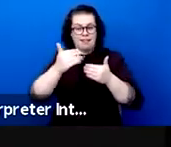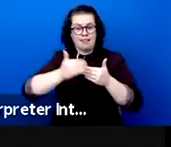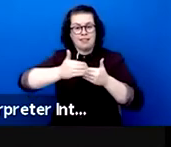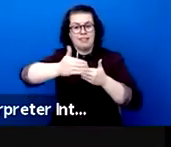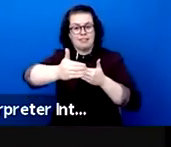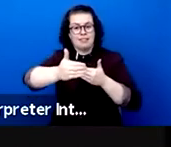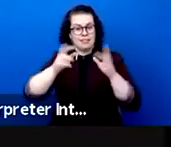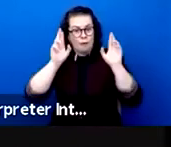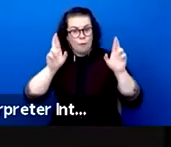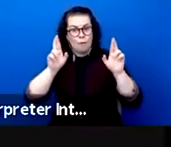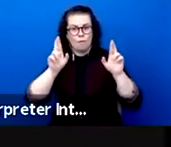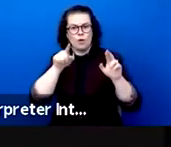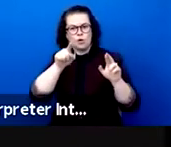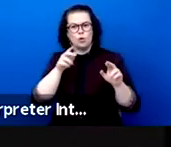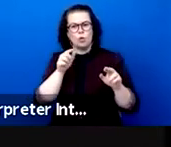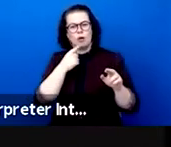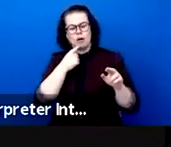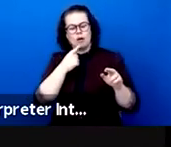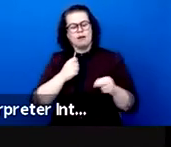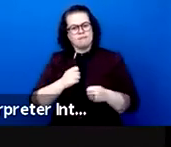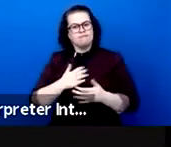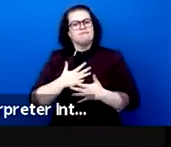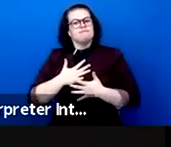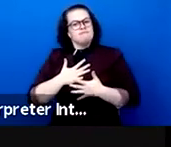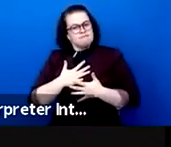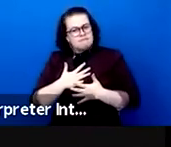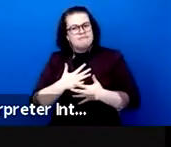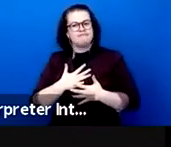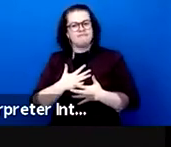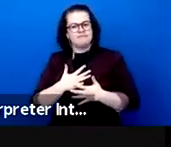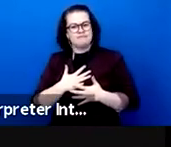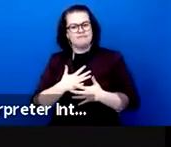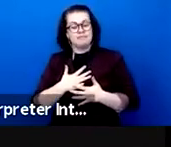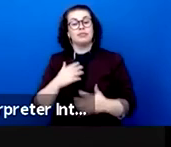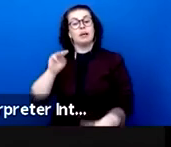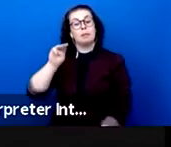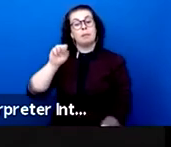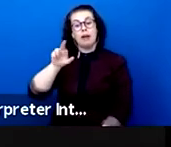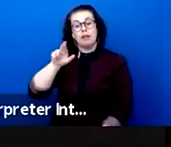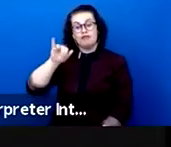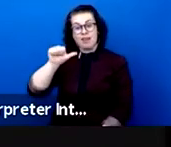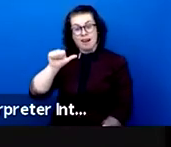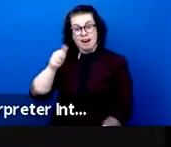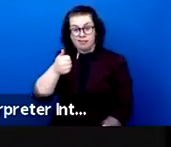you will feel it's in the project carried by Maria Aberg, the director who is carrying project